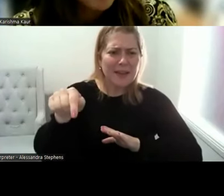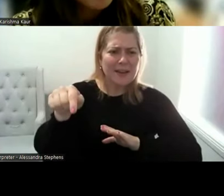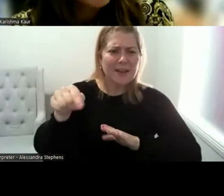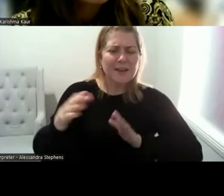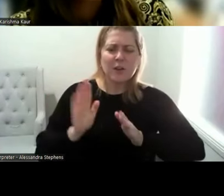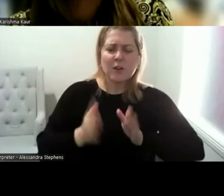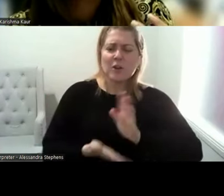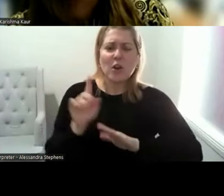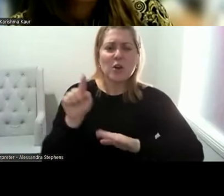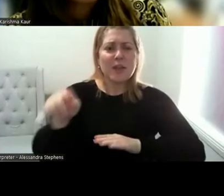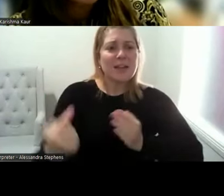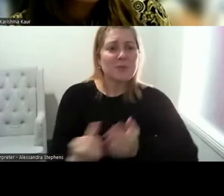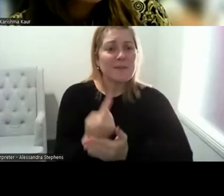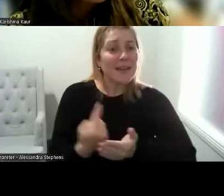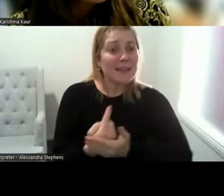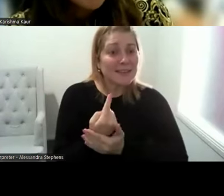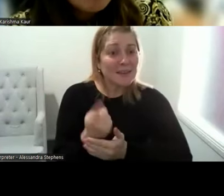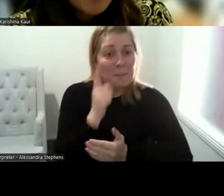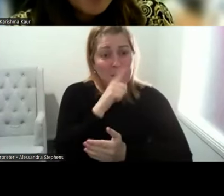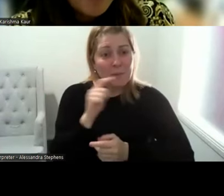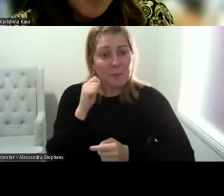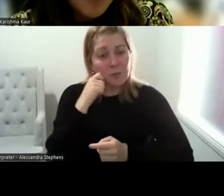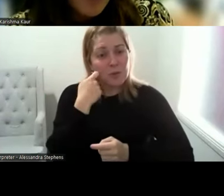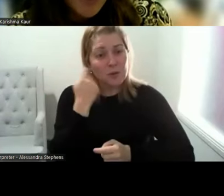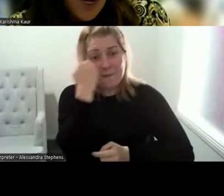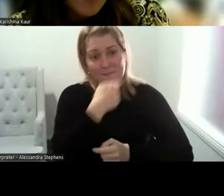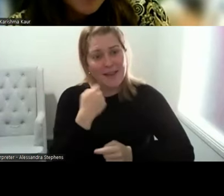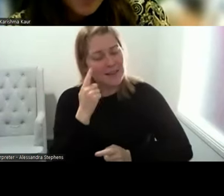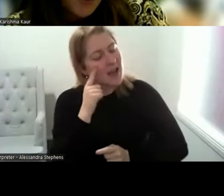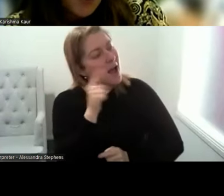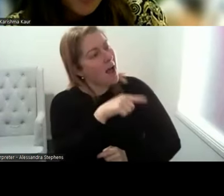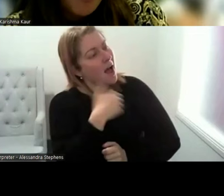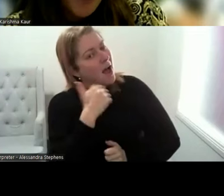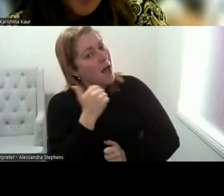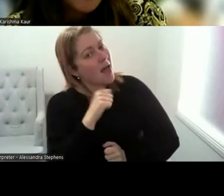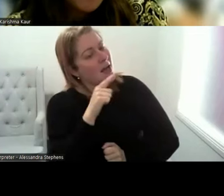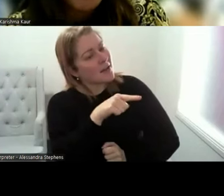That means people have seen your face. Young people, Rhi, I would say, you'll agree, feel